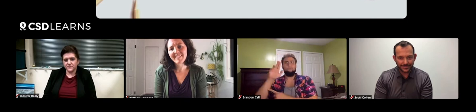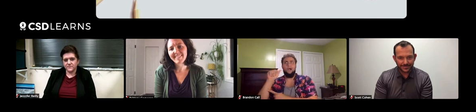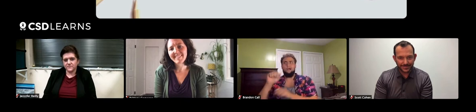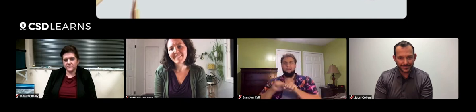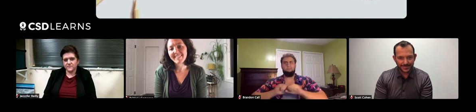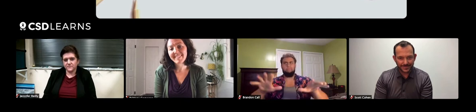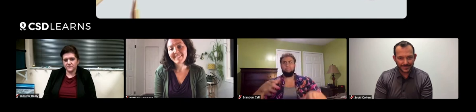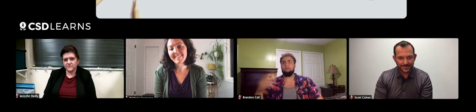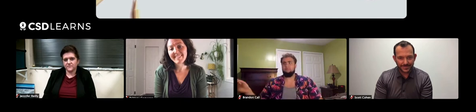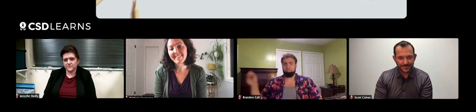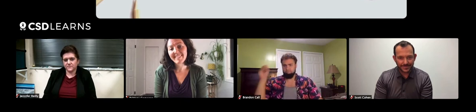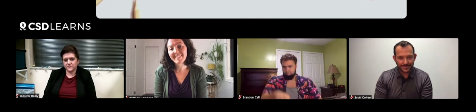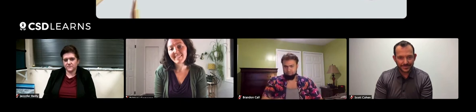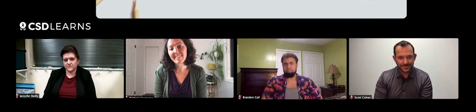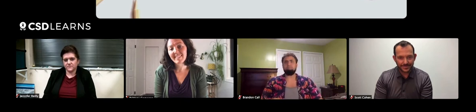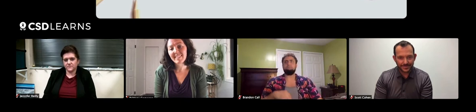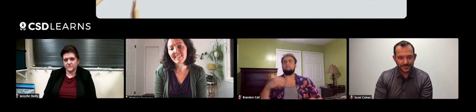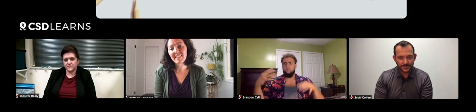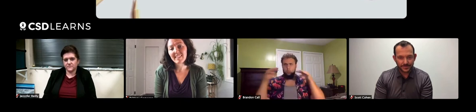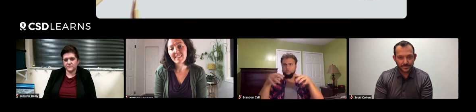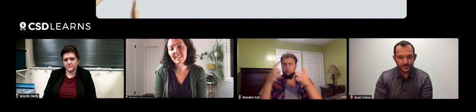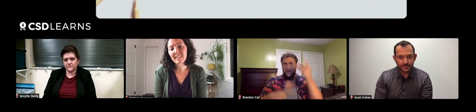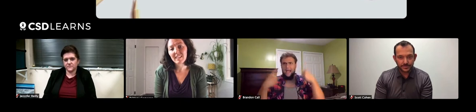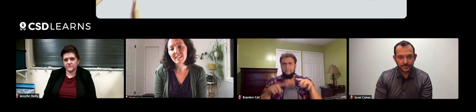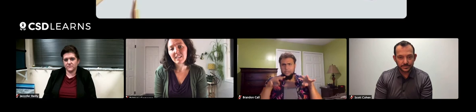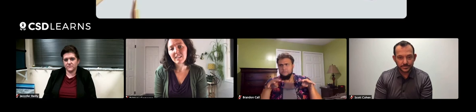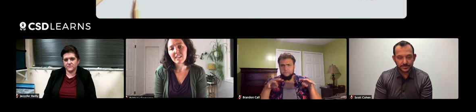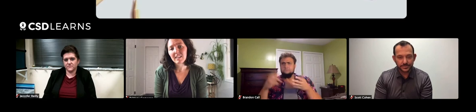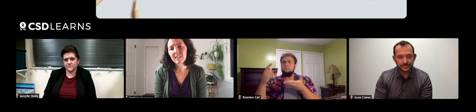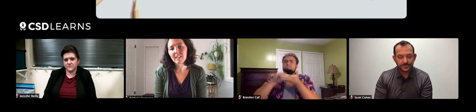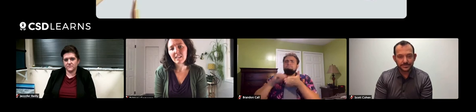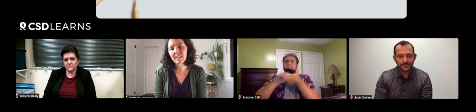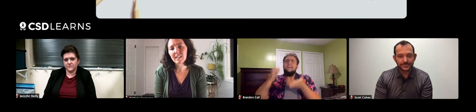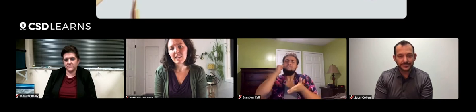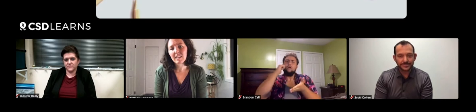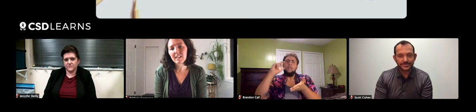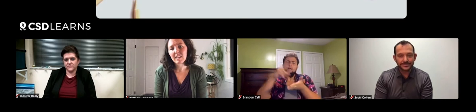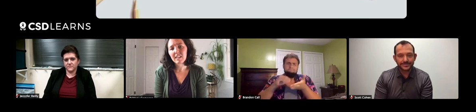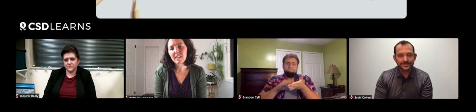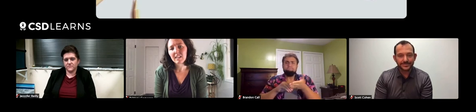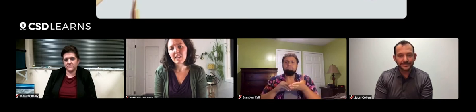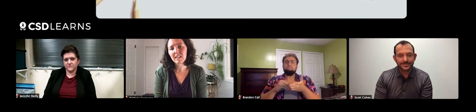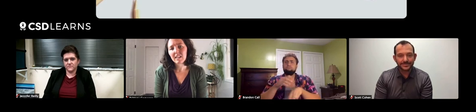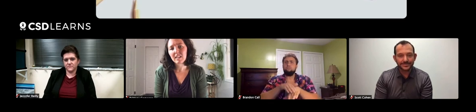They bring it in and then we watch what happens. They keep a daily log and slowly recognize